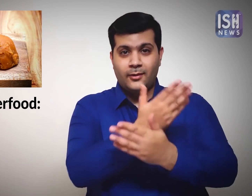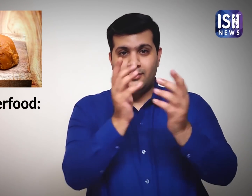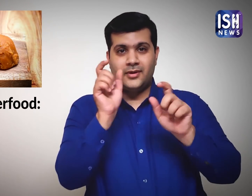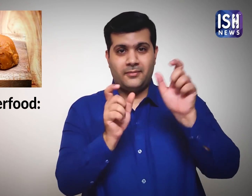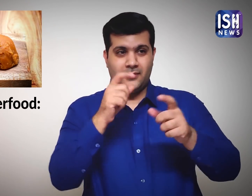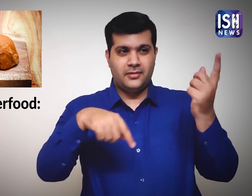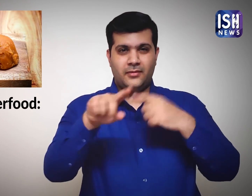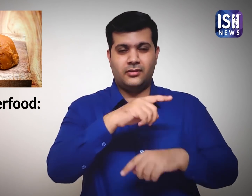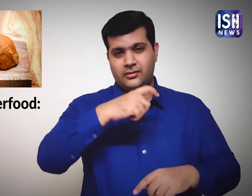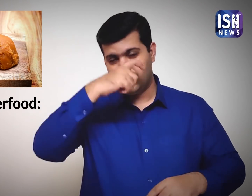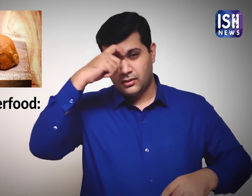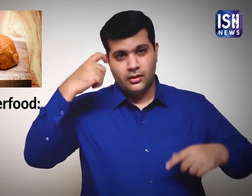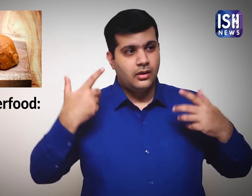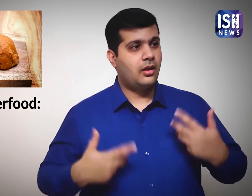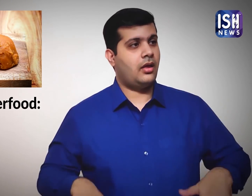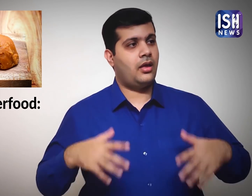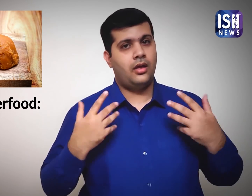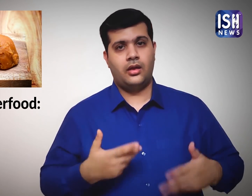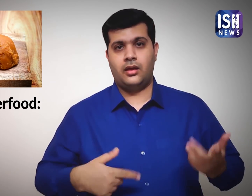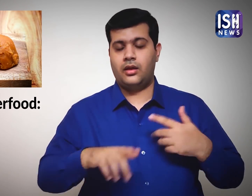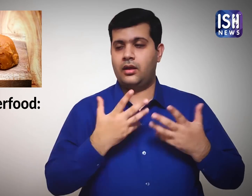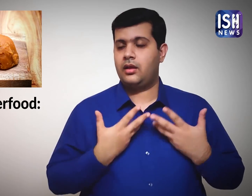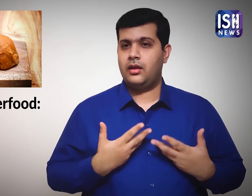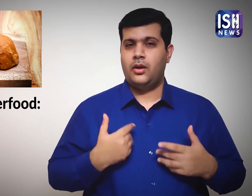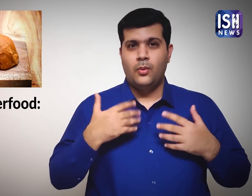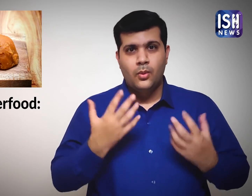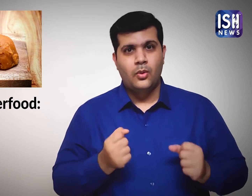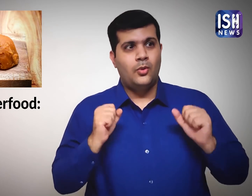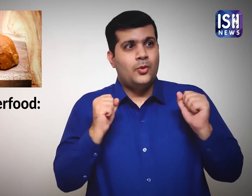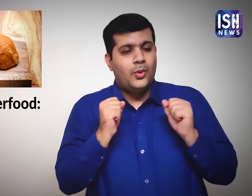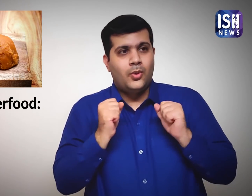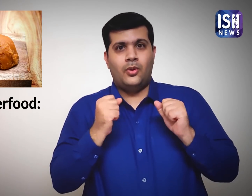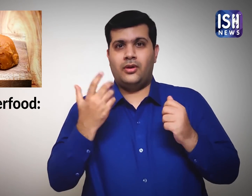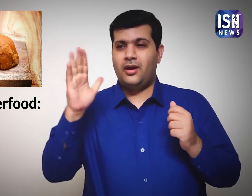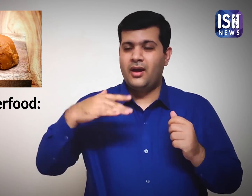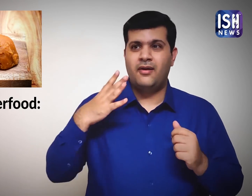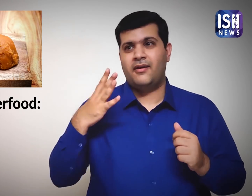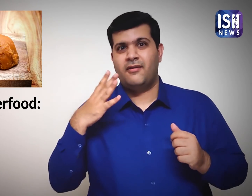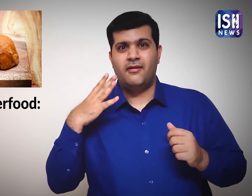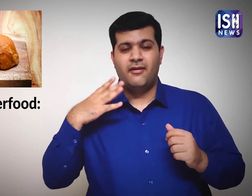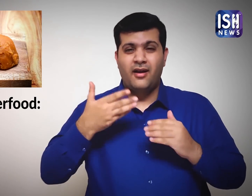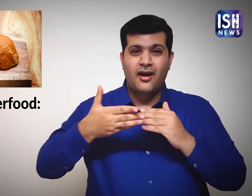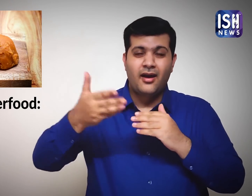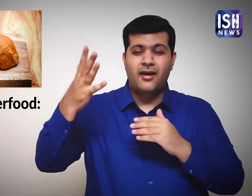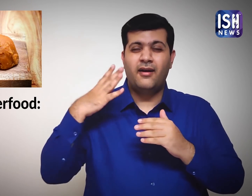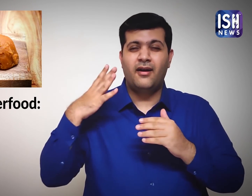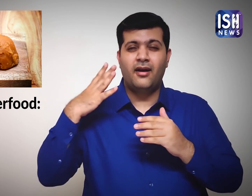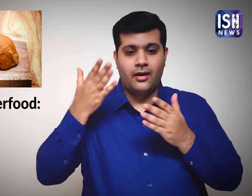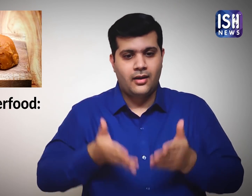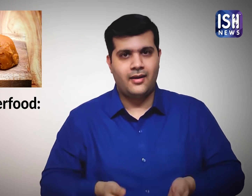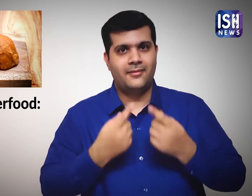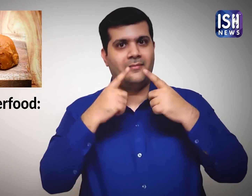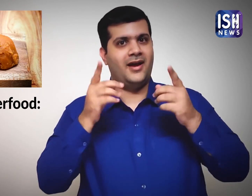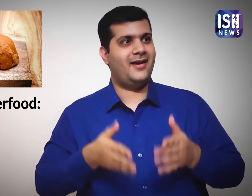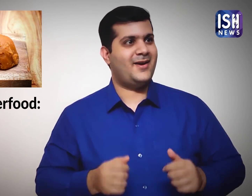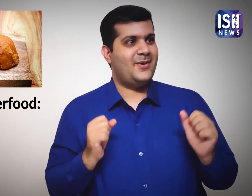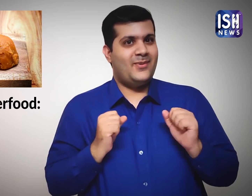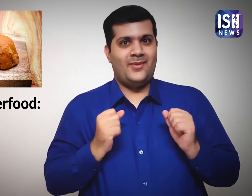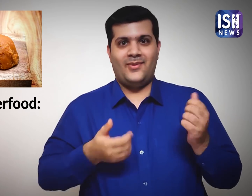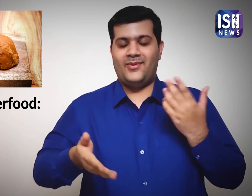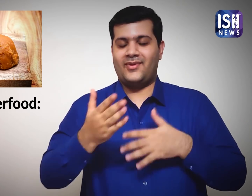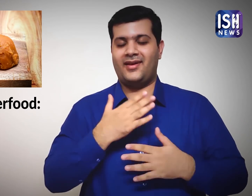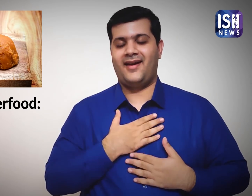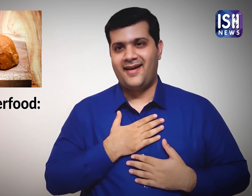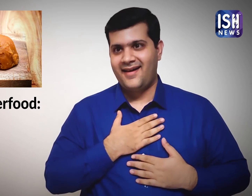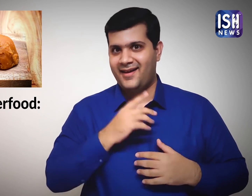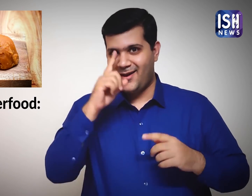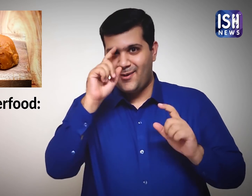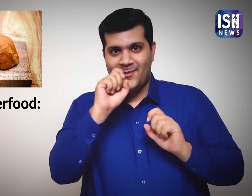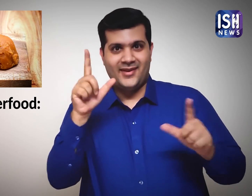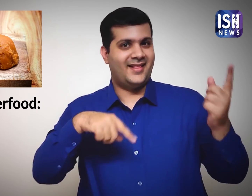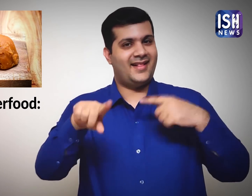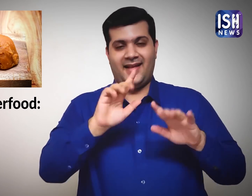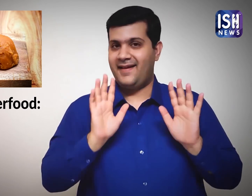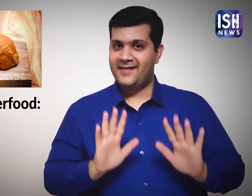Winter is the most awaited season as it gives relief from heat and humidity.